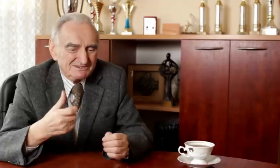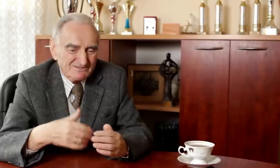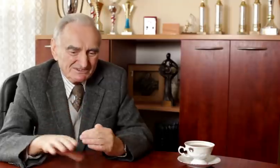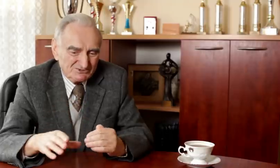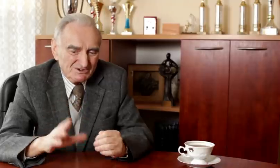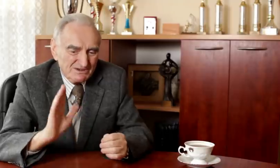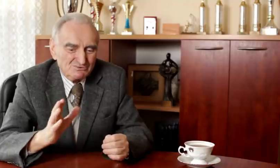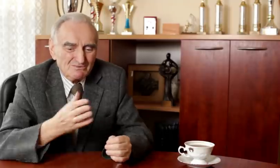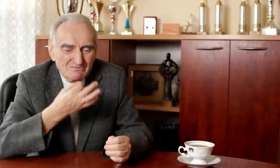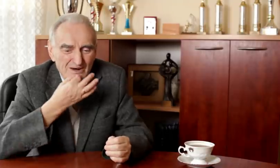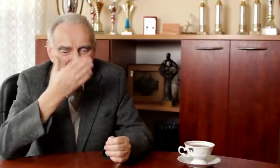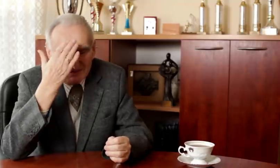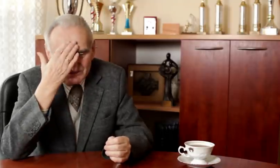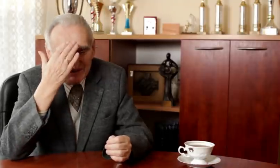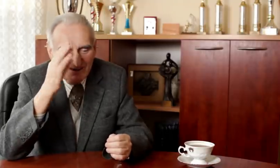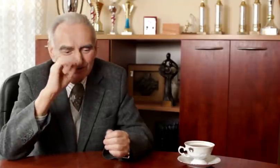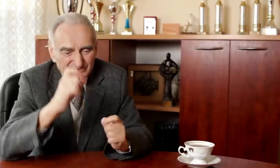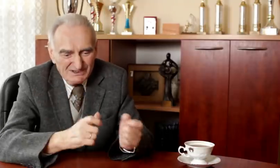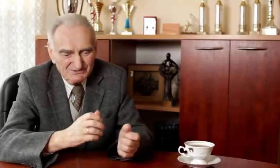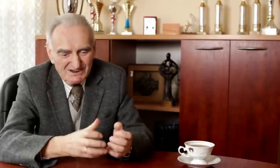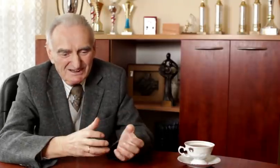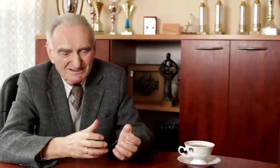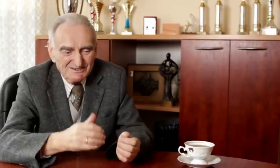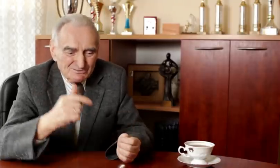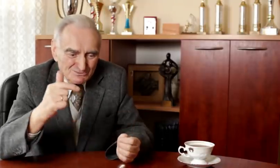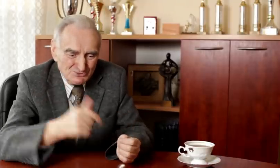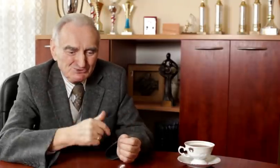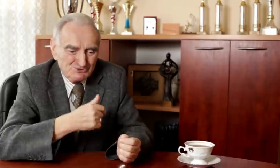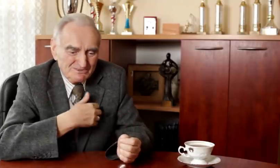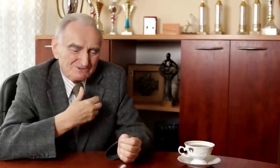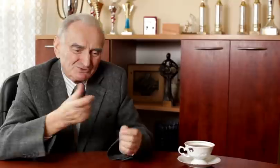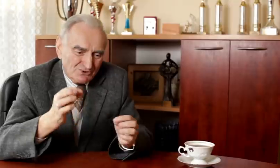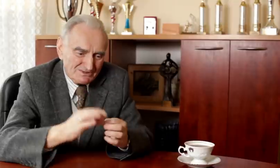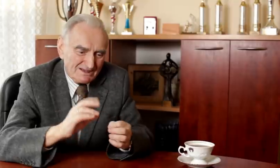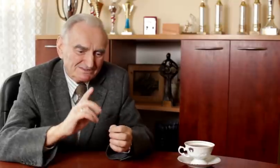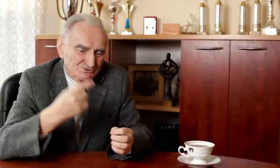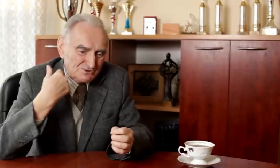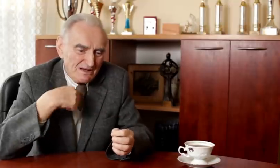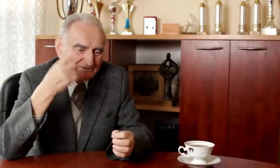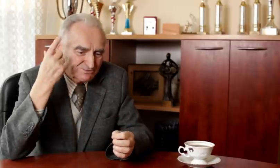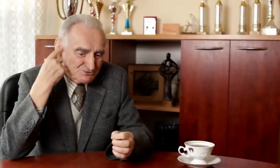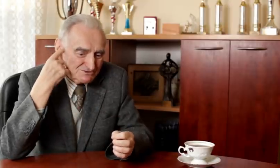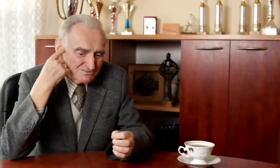it wouldn’t work. They would know little about the world. They need to have relations with the hearing world.